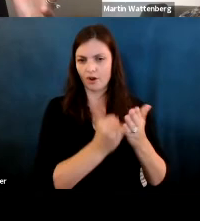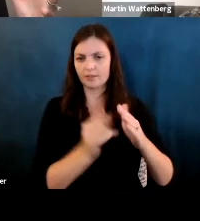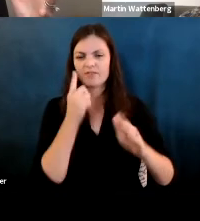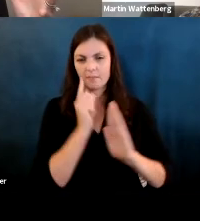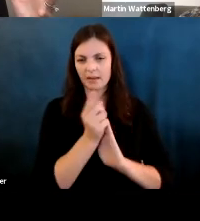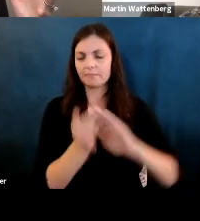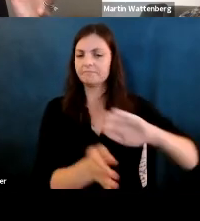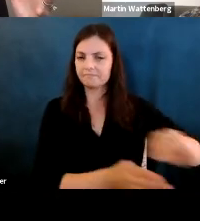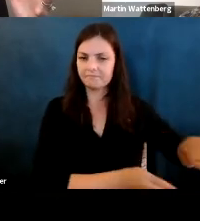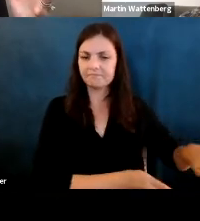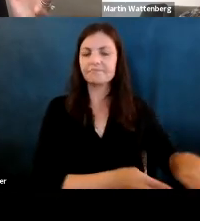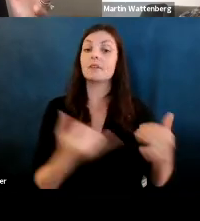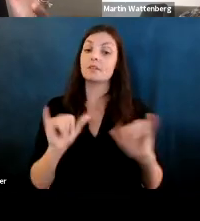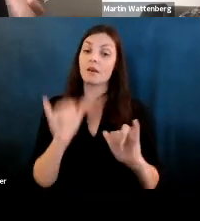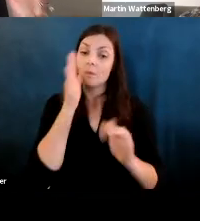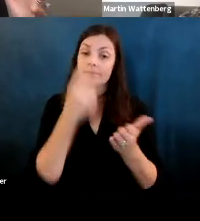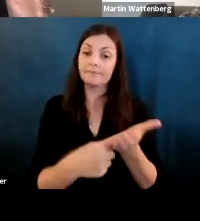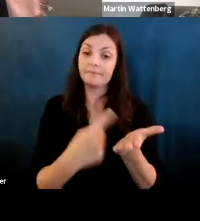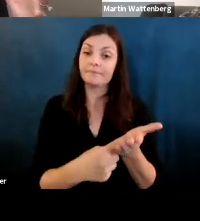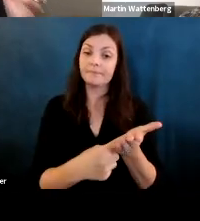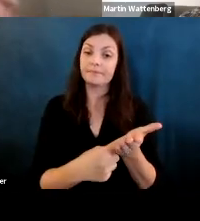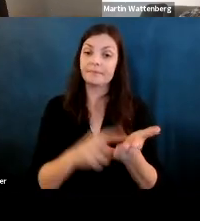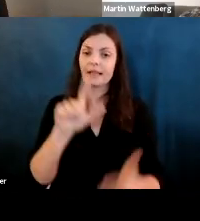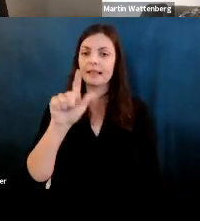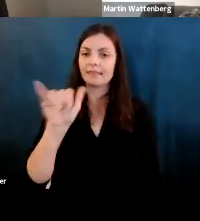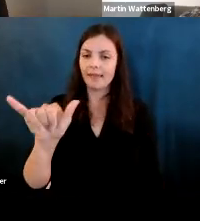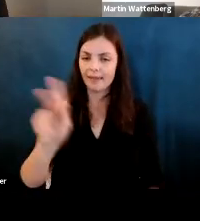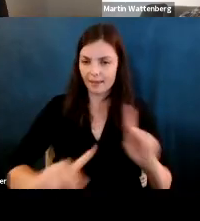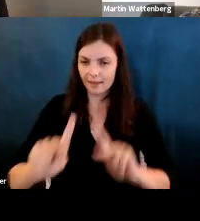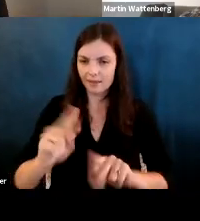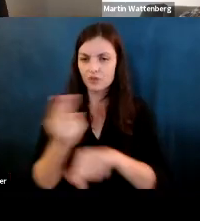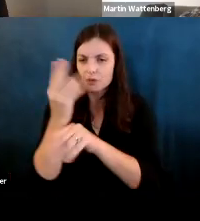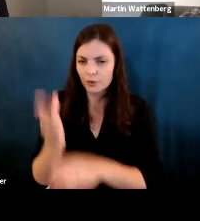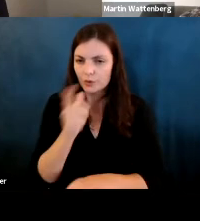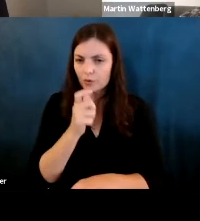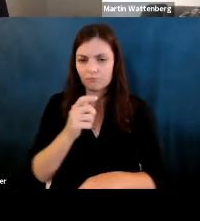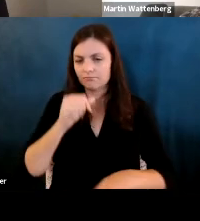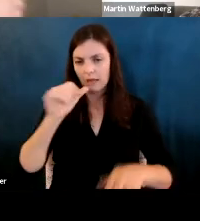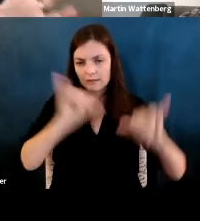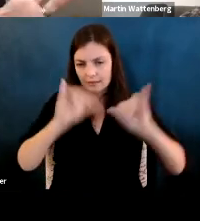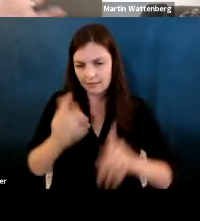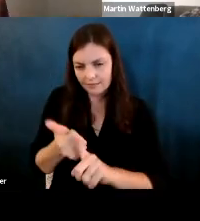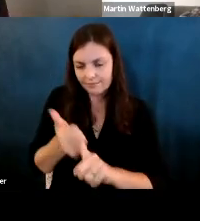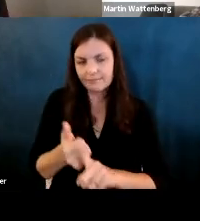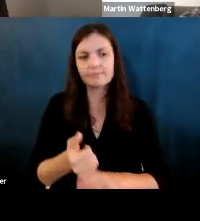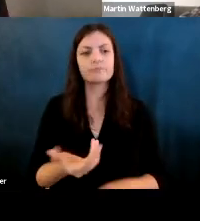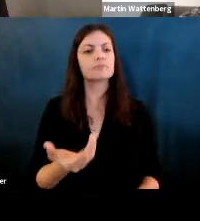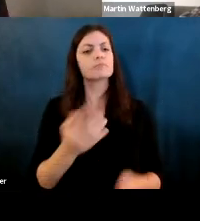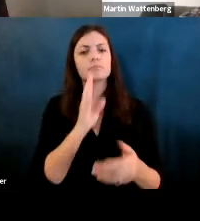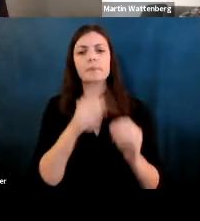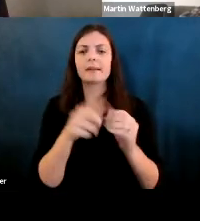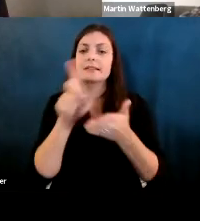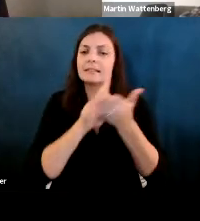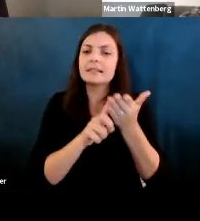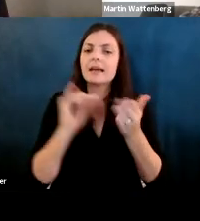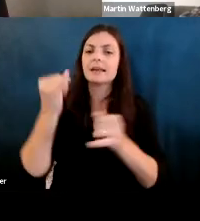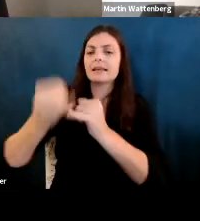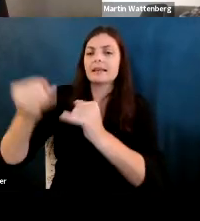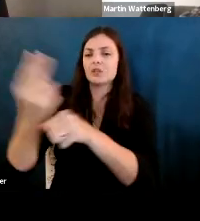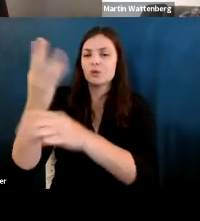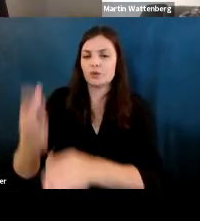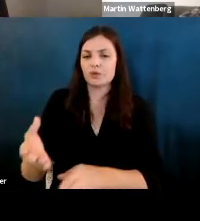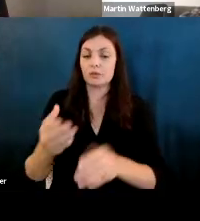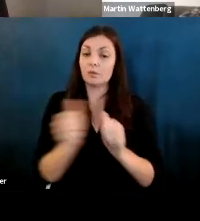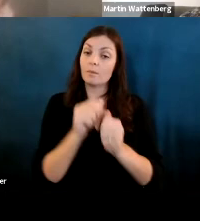Fernanda Viegas: But we are still going to be talking about Lee users, so this is where we get into this notion of design and end users in products and also you know.